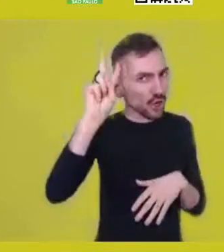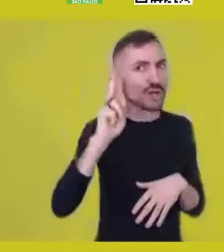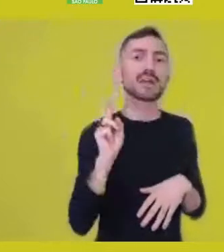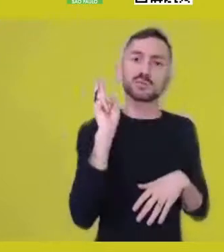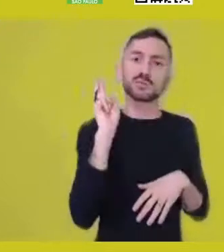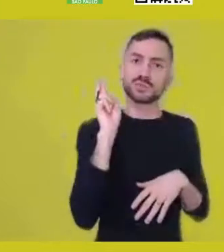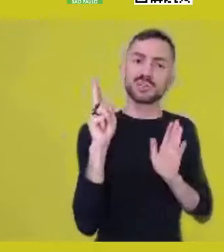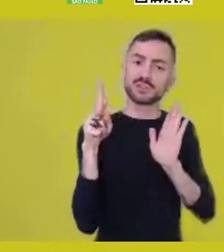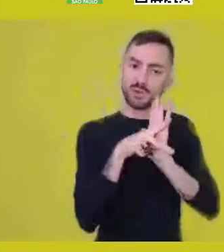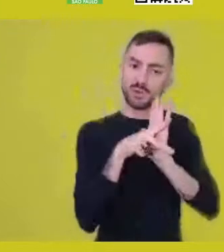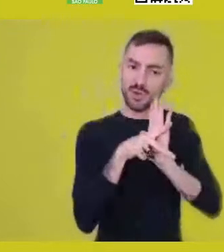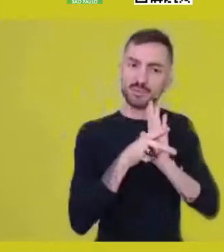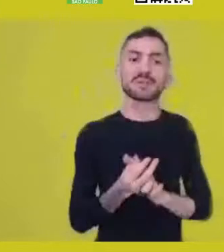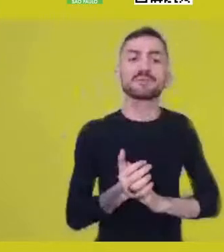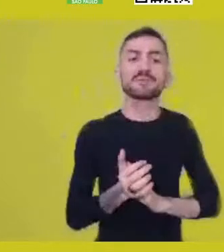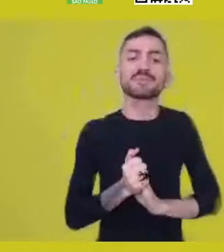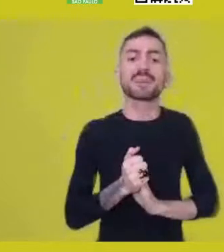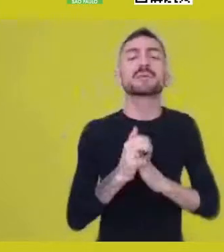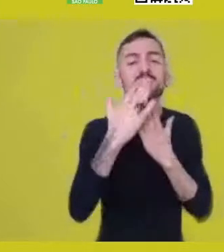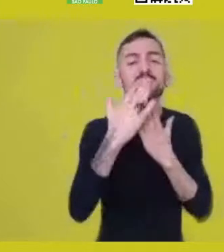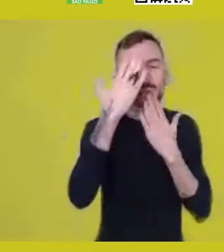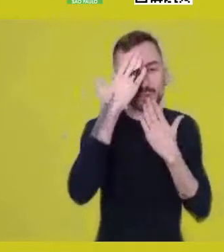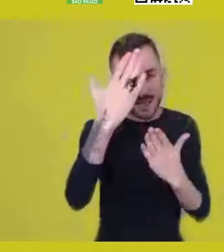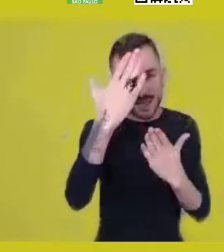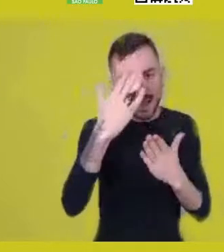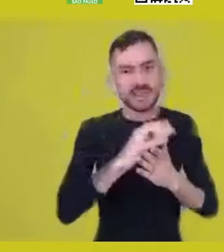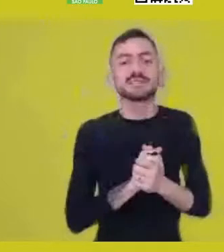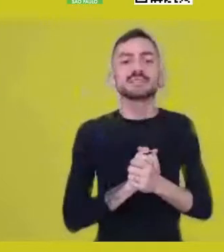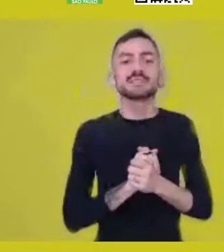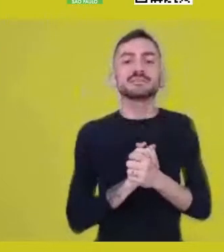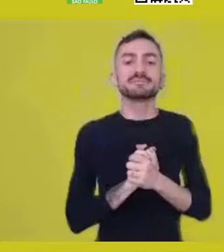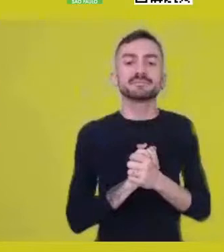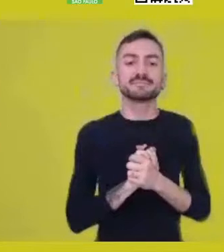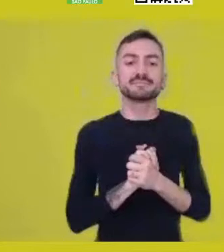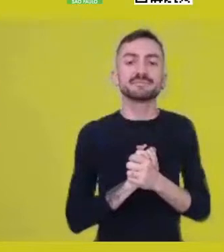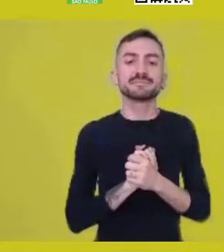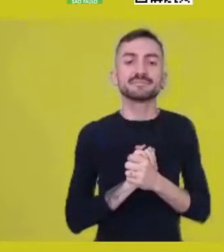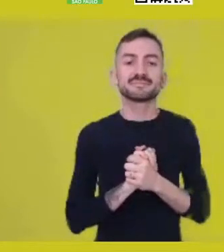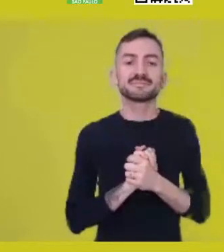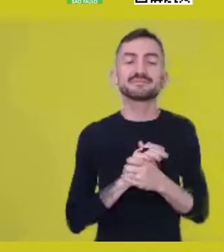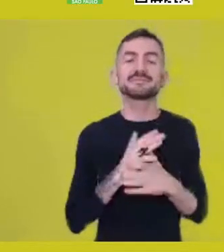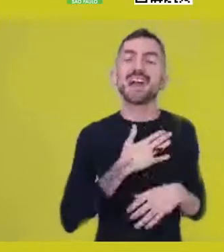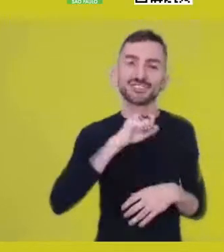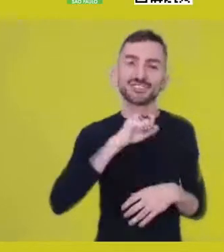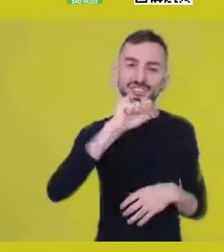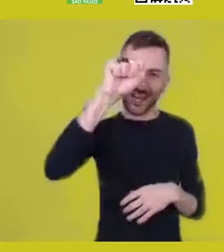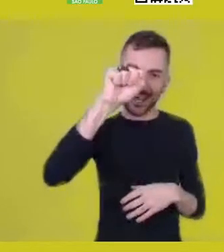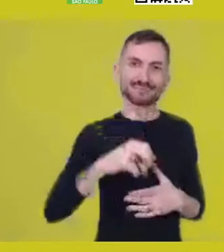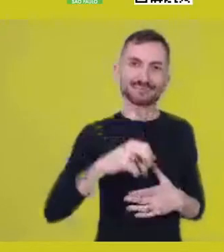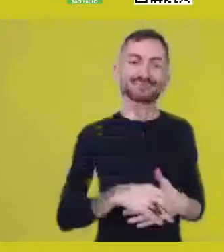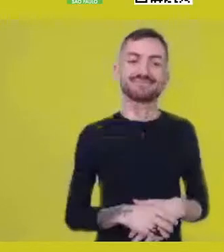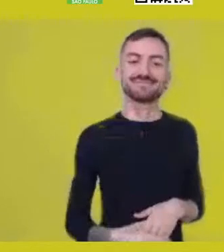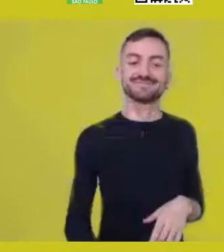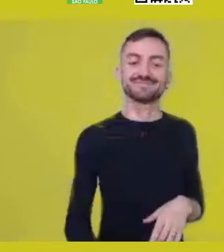Well, thank you very much. -Gratefulness. Ashe. -Ashe to us.